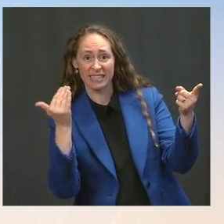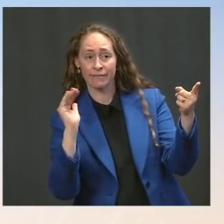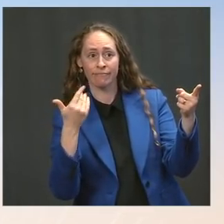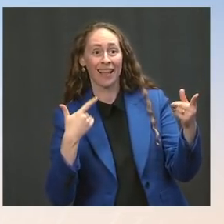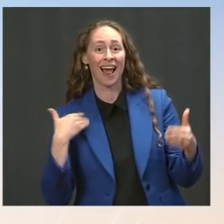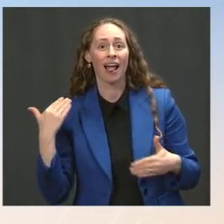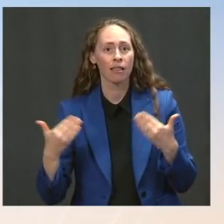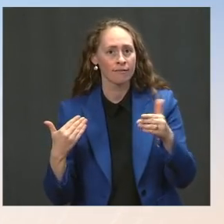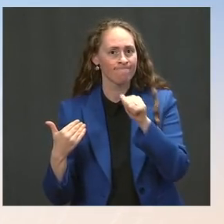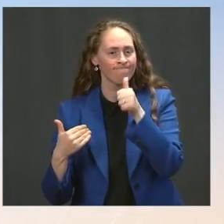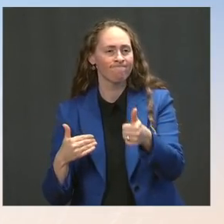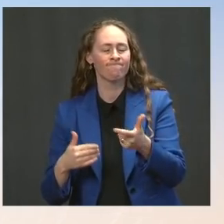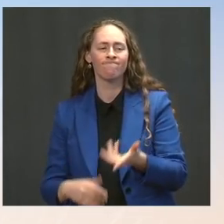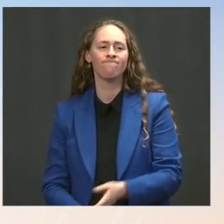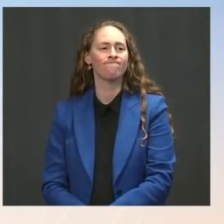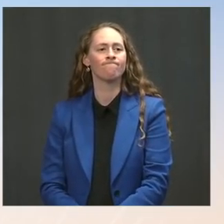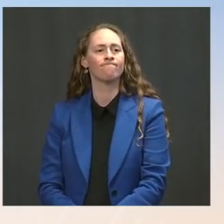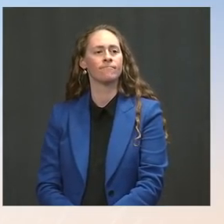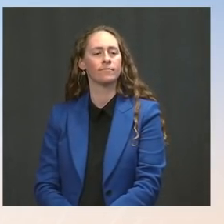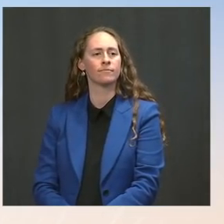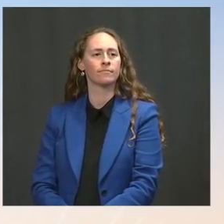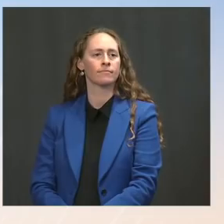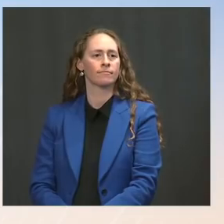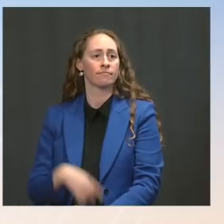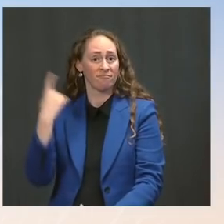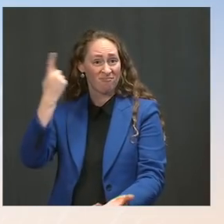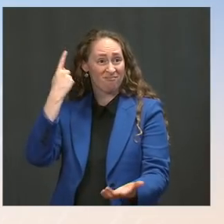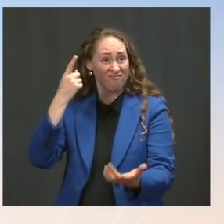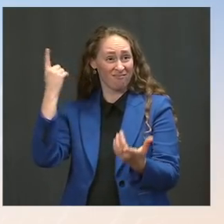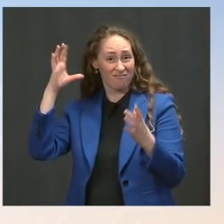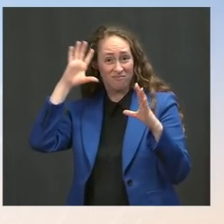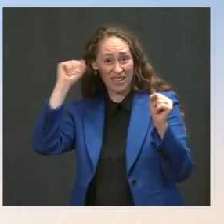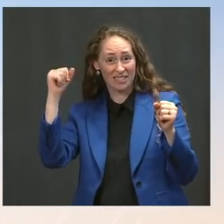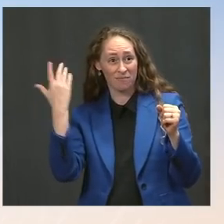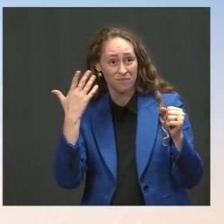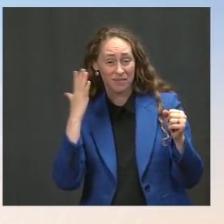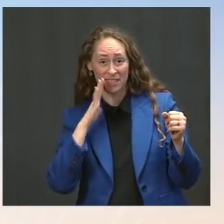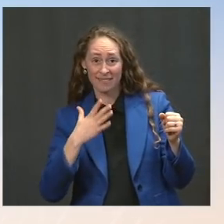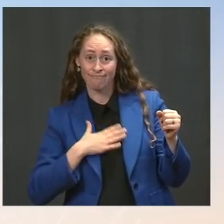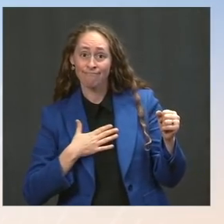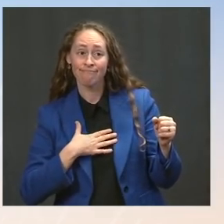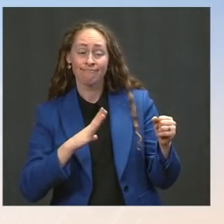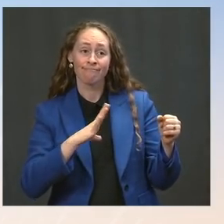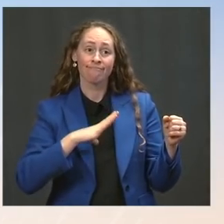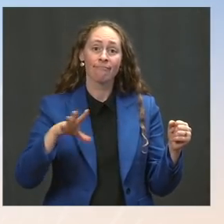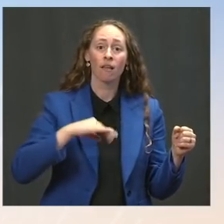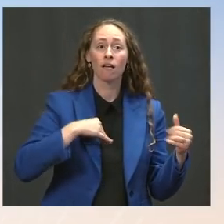considering we're on a pretty tight timetable? Ms. Psaki: Well, as is normal in the end stages of big negotiations,